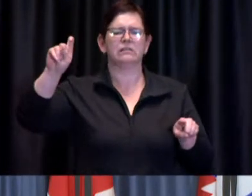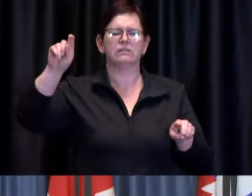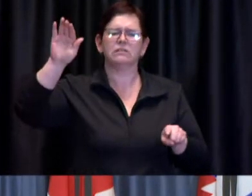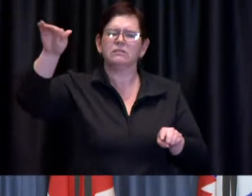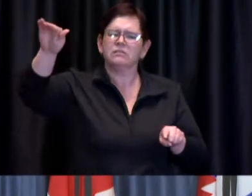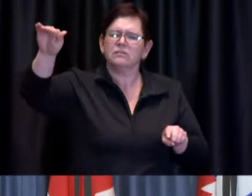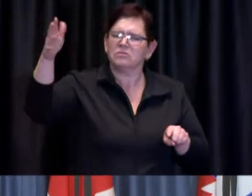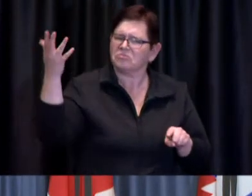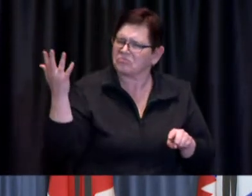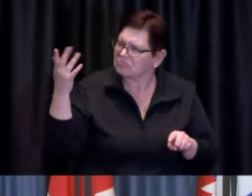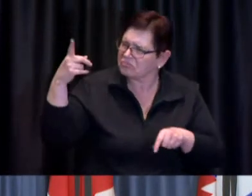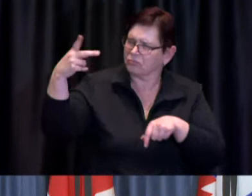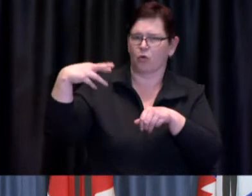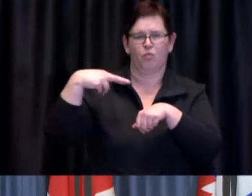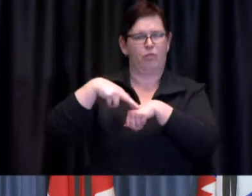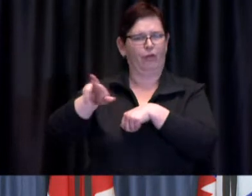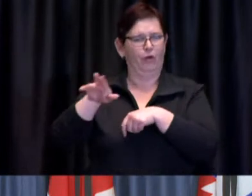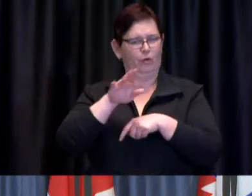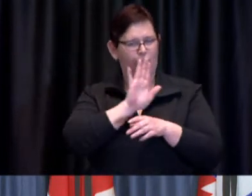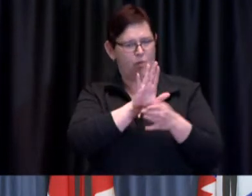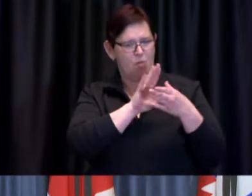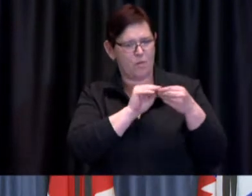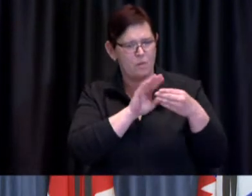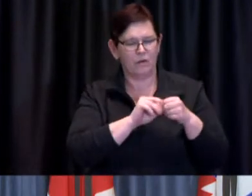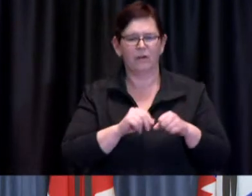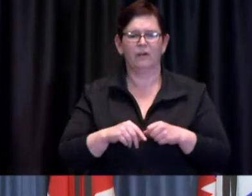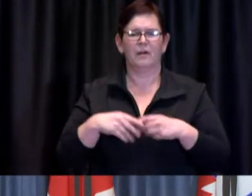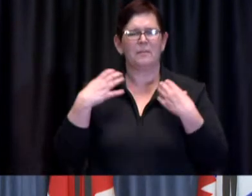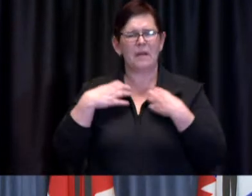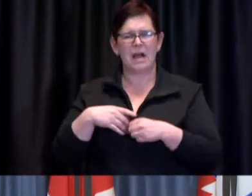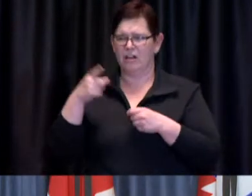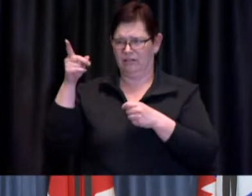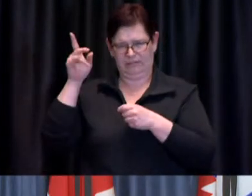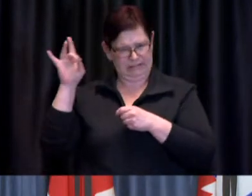Mayor Tory and the other mayors as going along with the province's plan and I think people